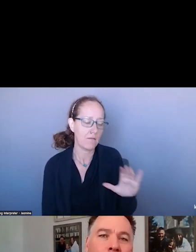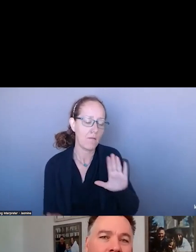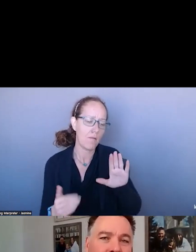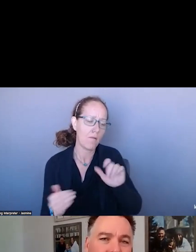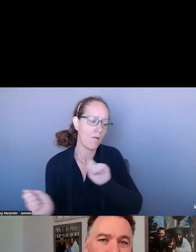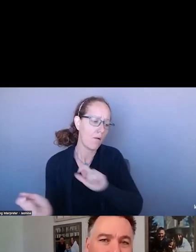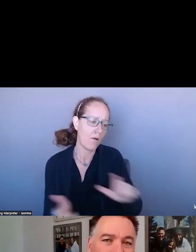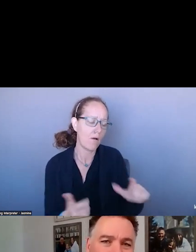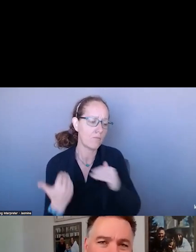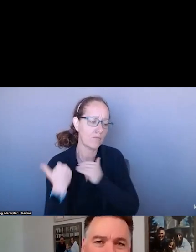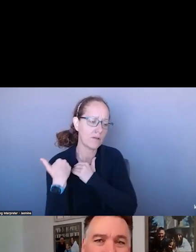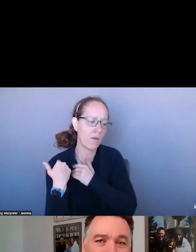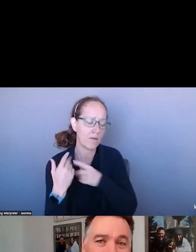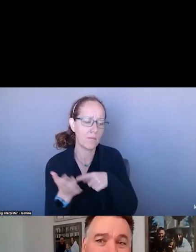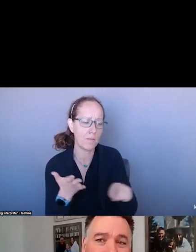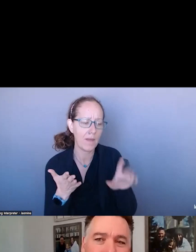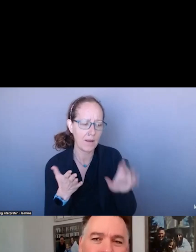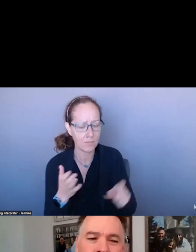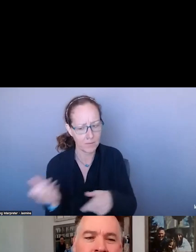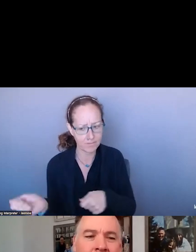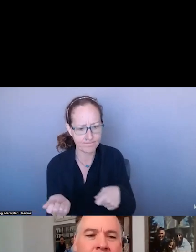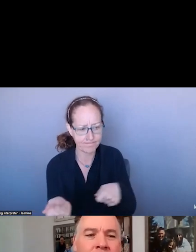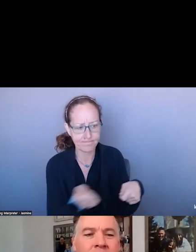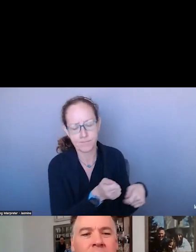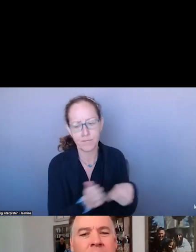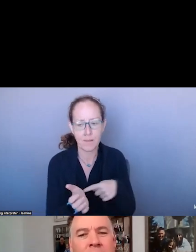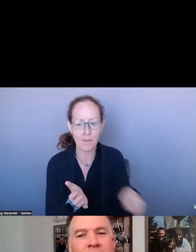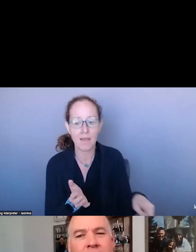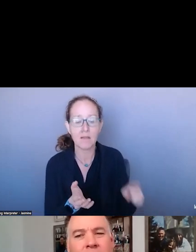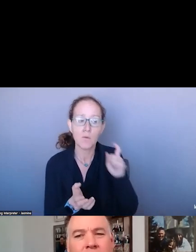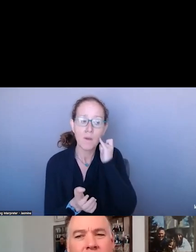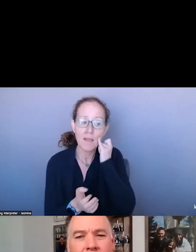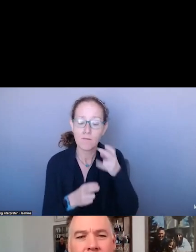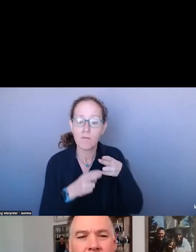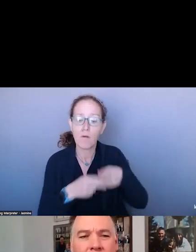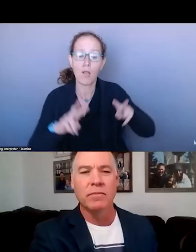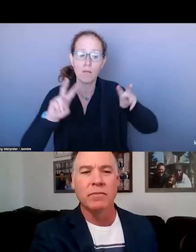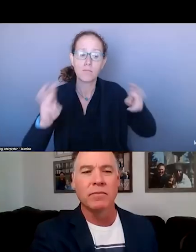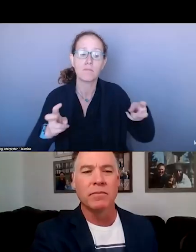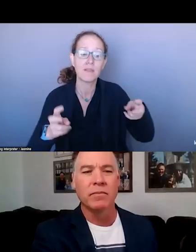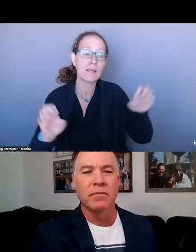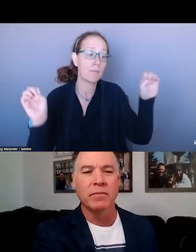EMERGENCY RESPONSE IS KEY TO THAT. >>: JUSTIN AND PAUL, THANK YOU.